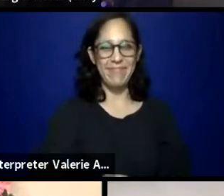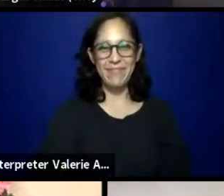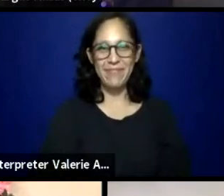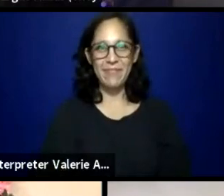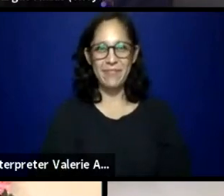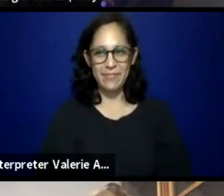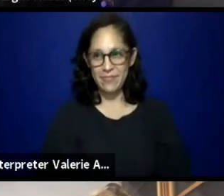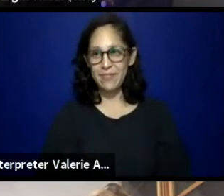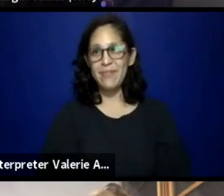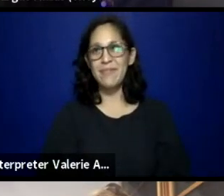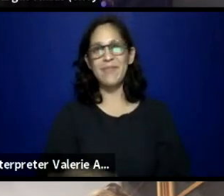And Real, you can't go.